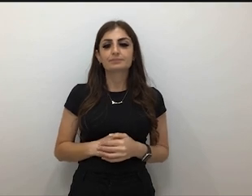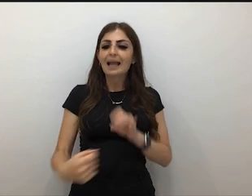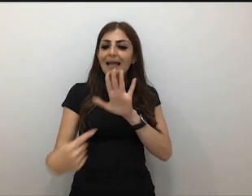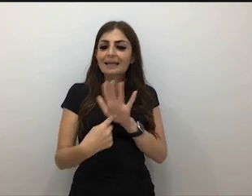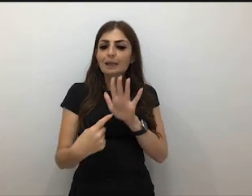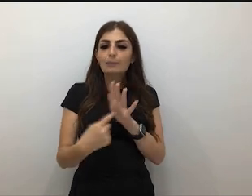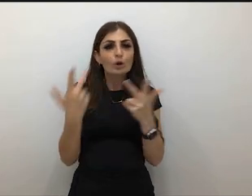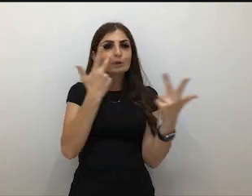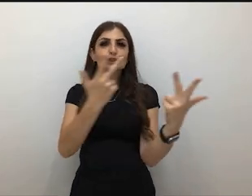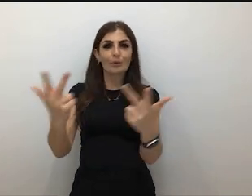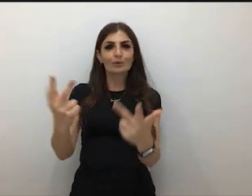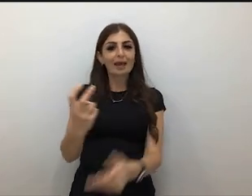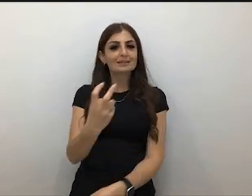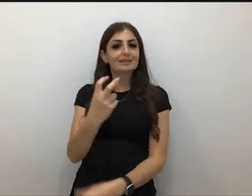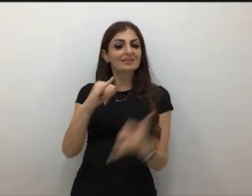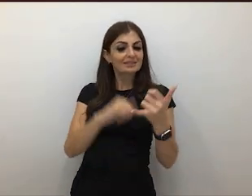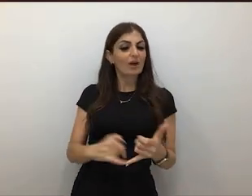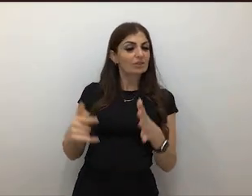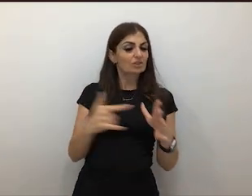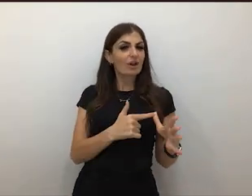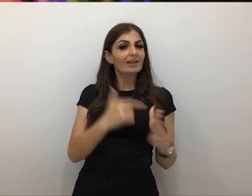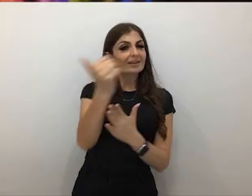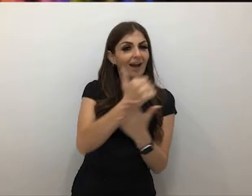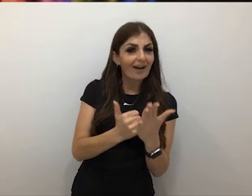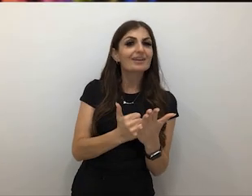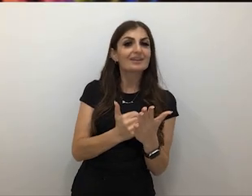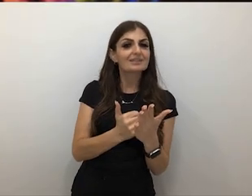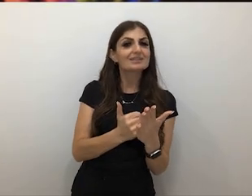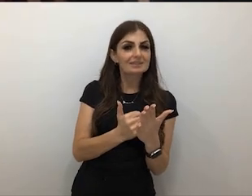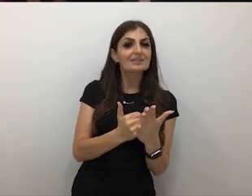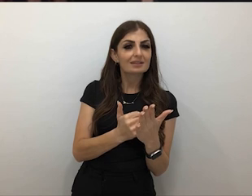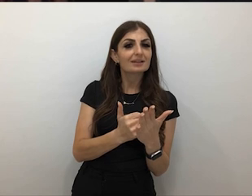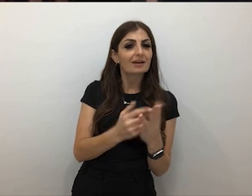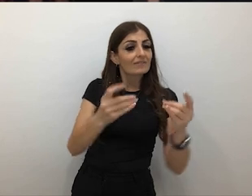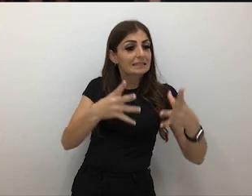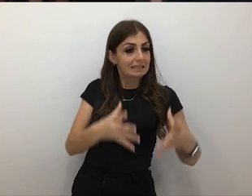South Australian artists and really trying to facilitate and empower South Australian